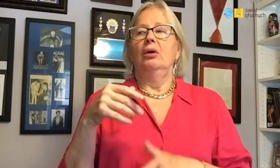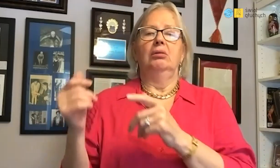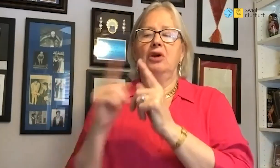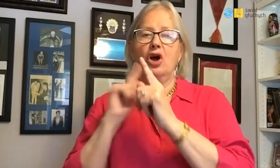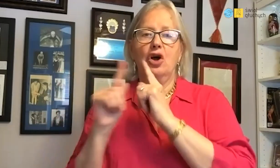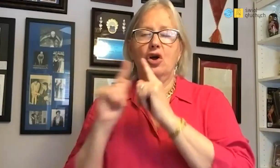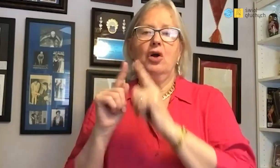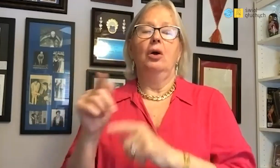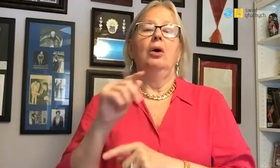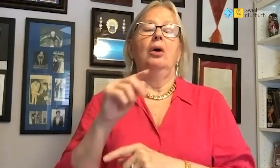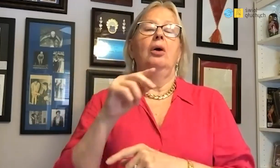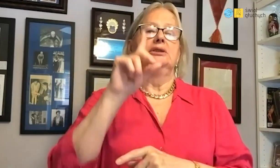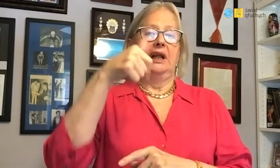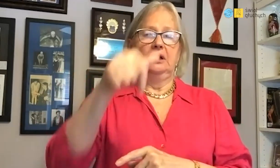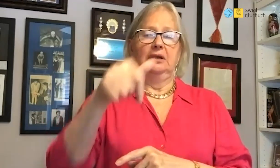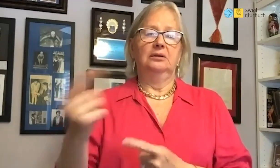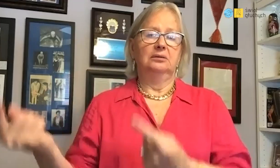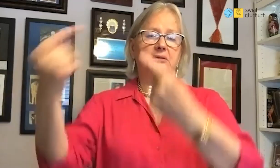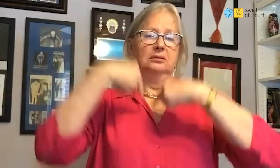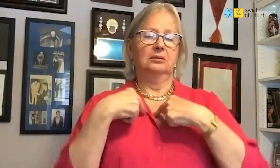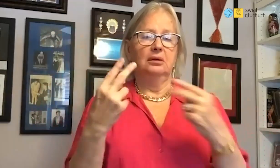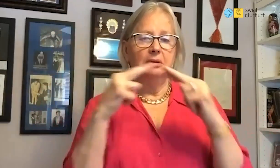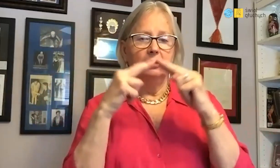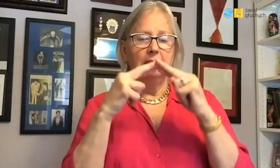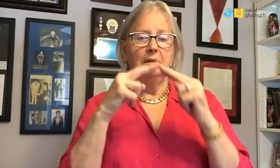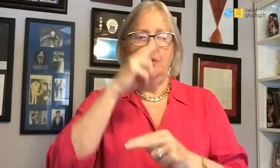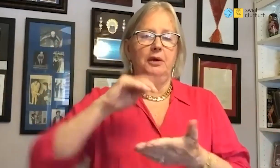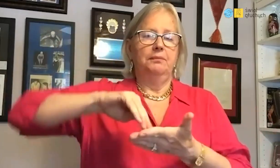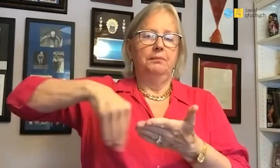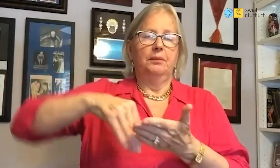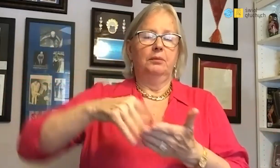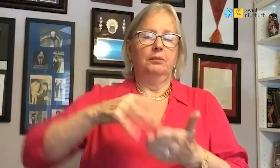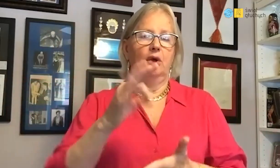After a week, Mr. Olewski visited us at home, where parents again signed some documents for the sports club.